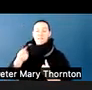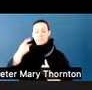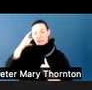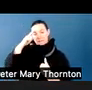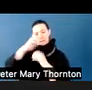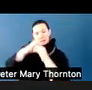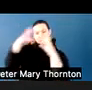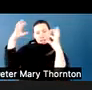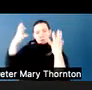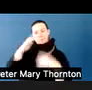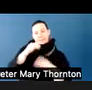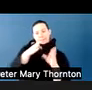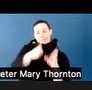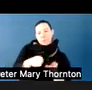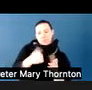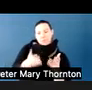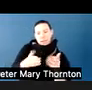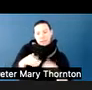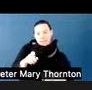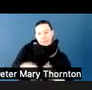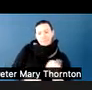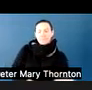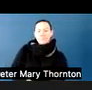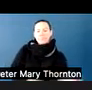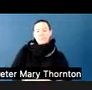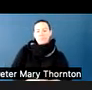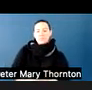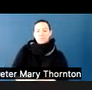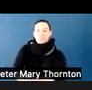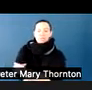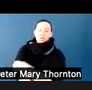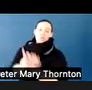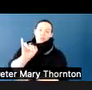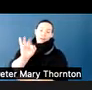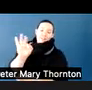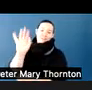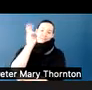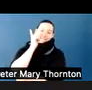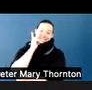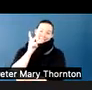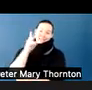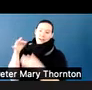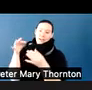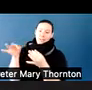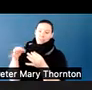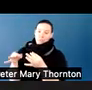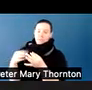And so when we see a description like this student is high-functioning, we come in with a set of expectations that